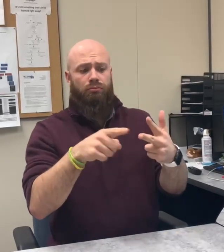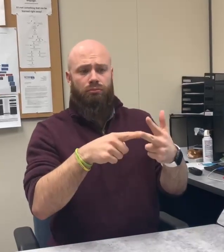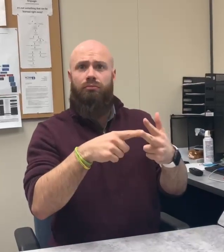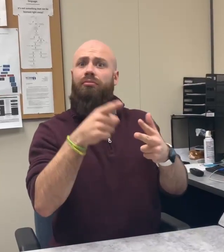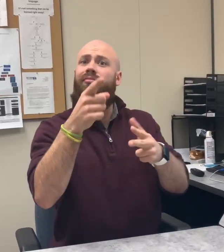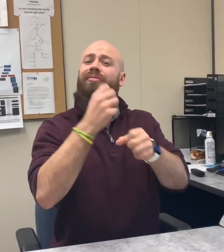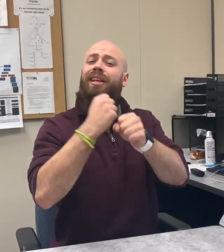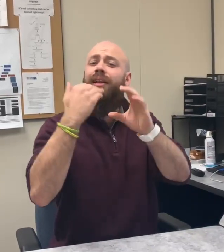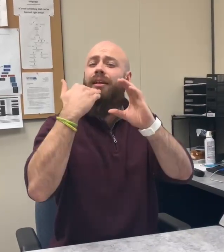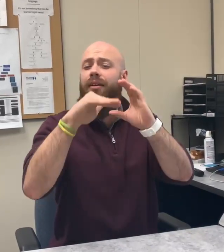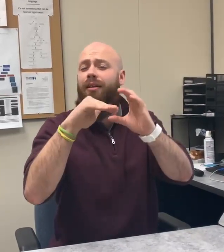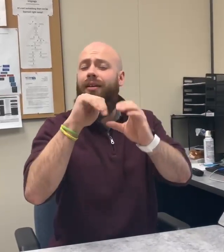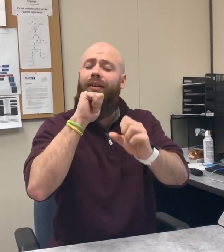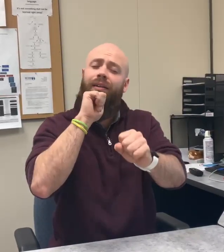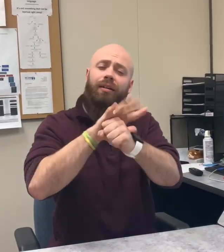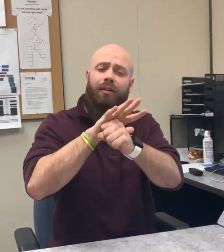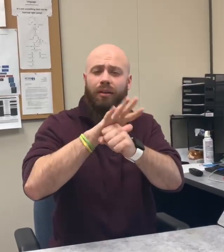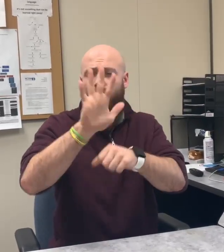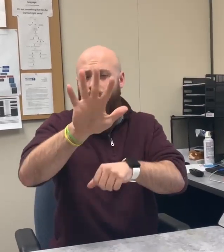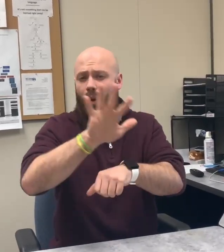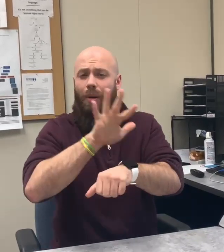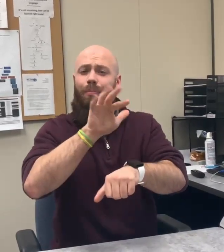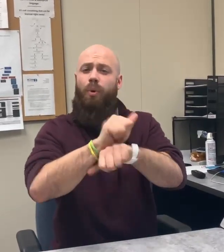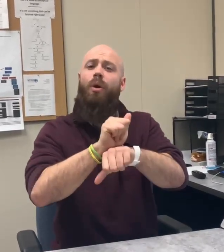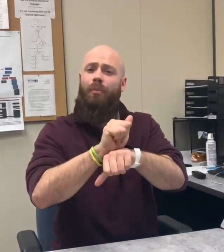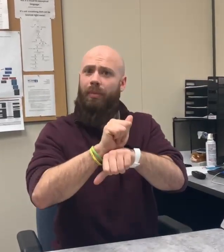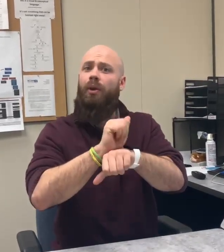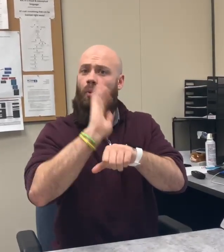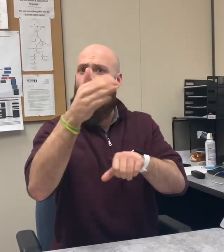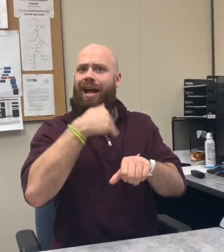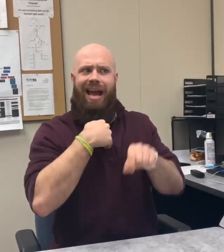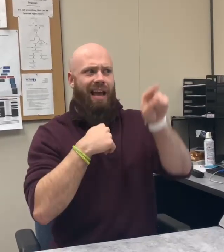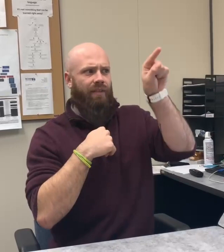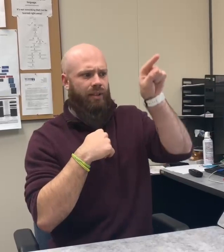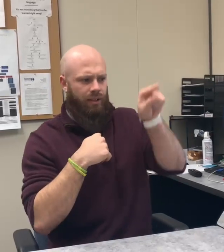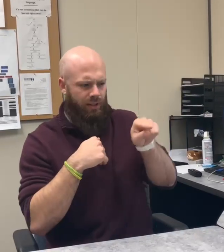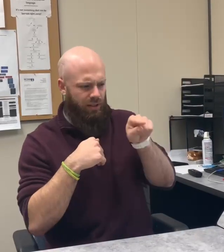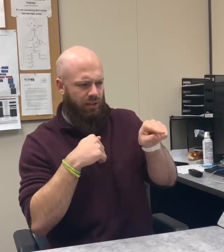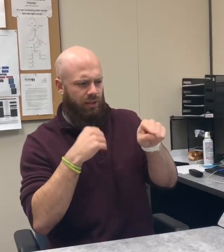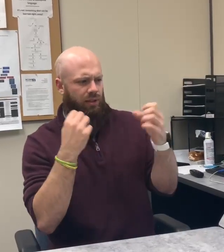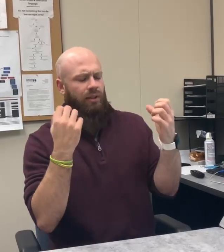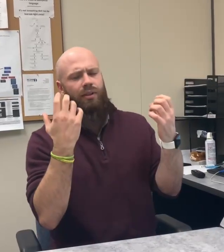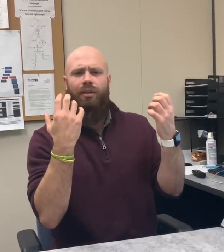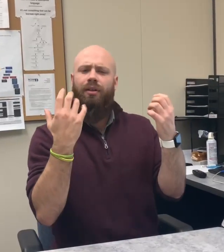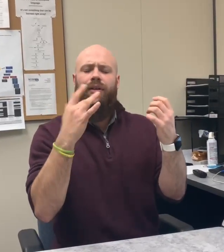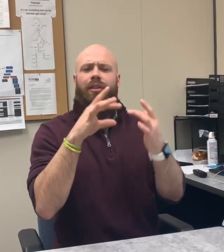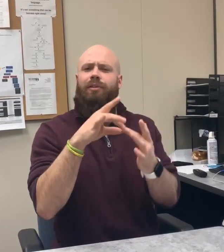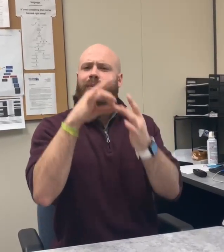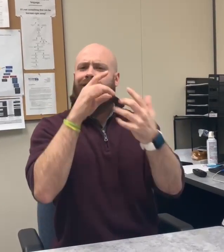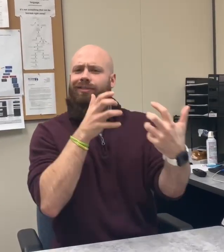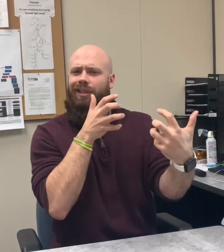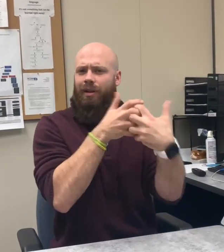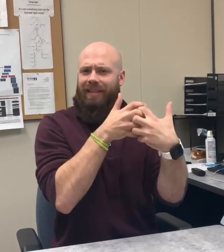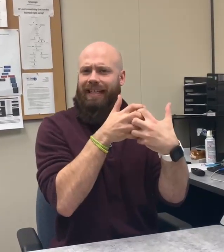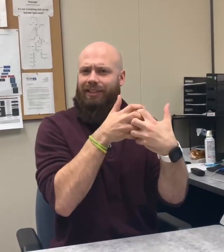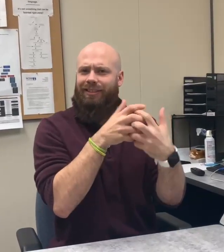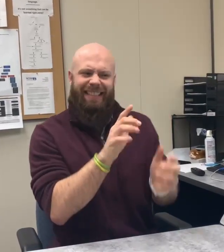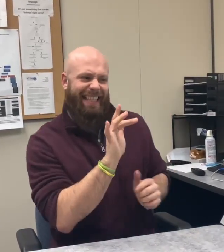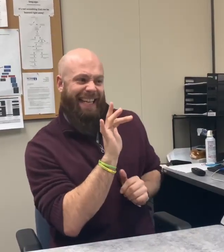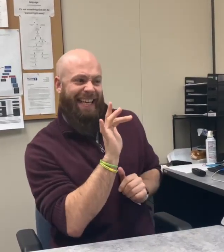Third, an email with confirmation of your appointment will have a link for special accommodations.